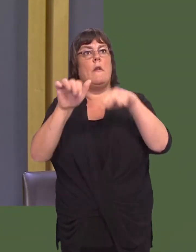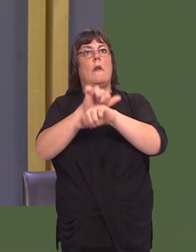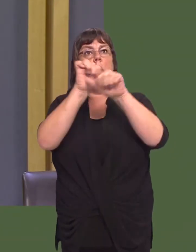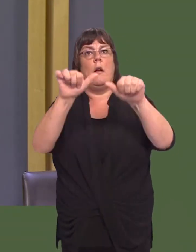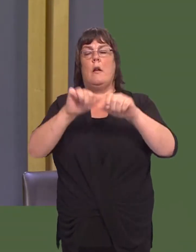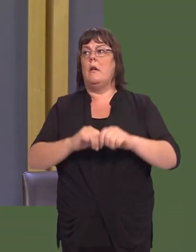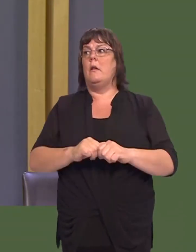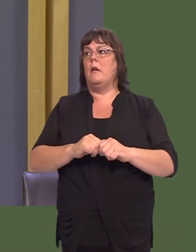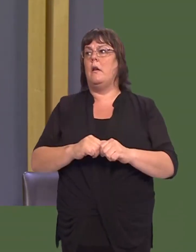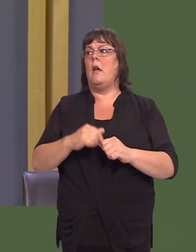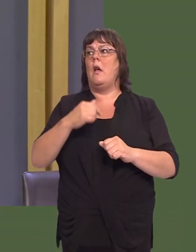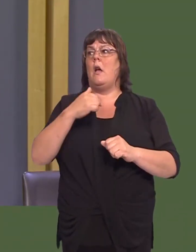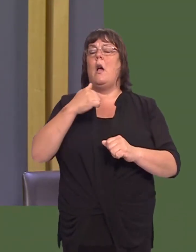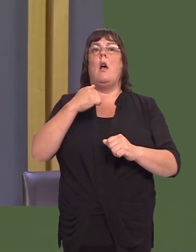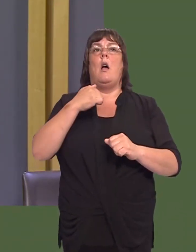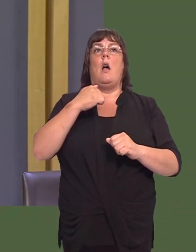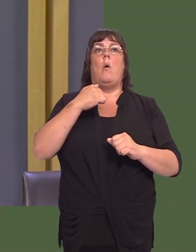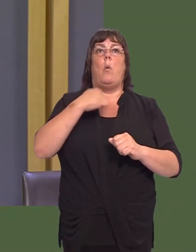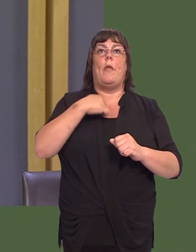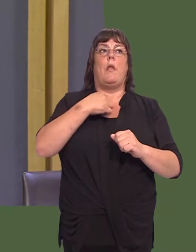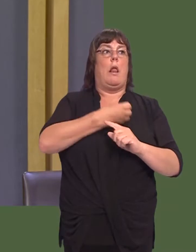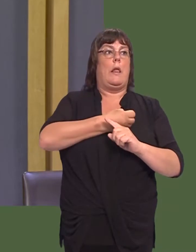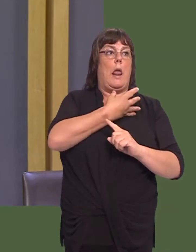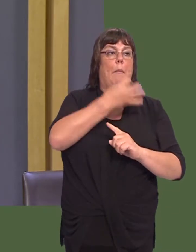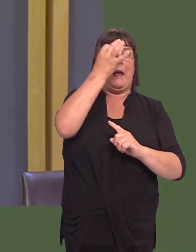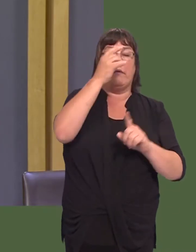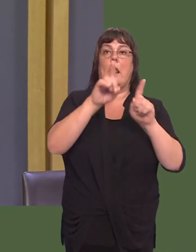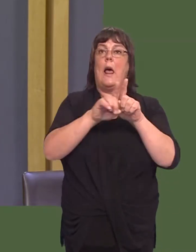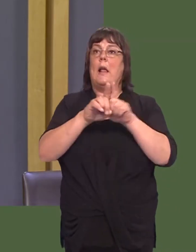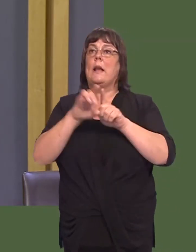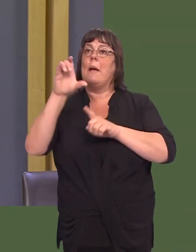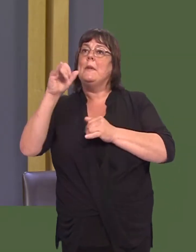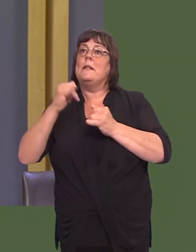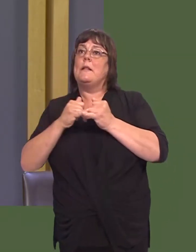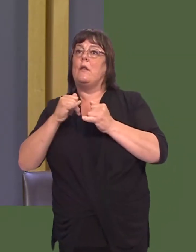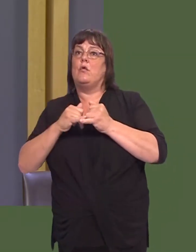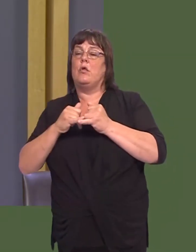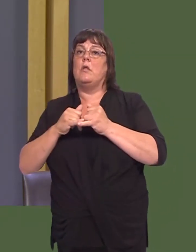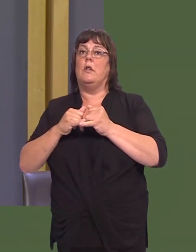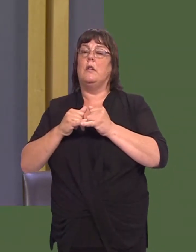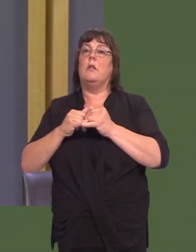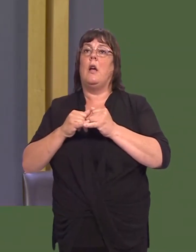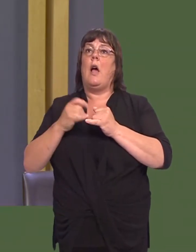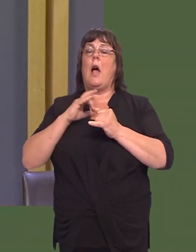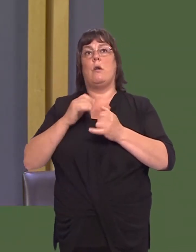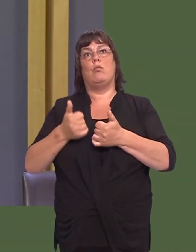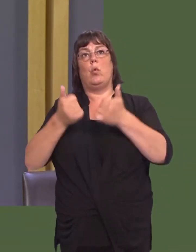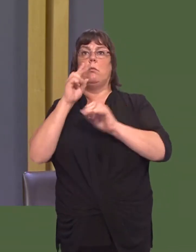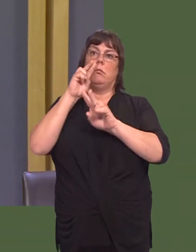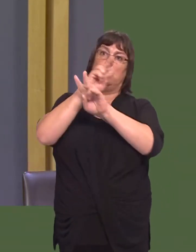Hanson and with the Cabinet Secretary for local government. These are really amazing, brilliant new homes for people in the heart of Flint, in the heart